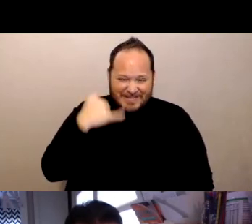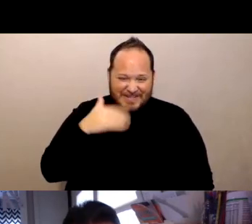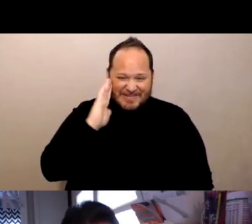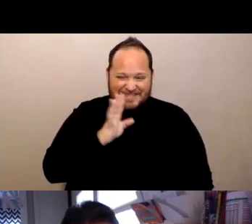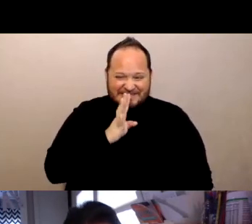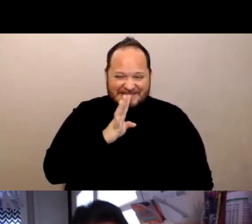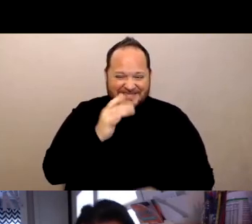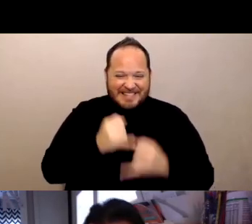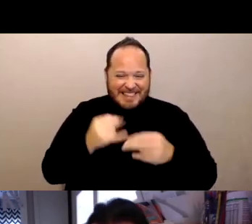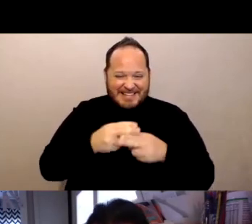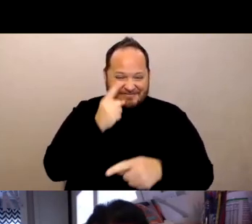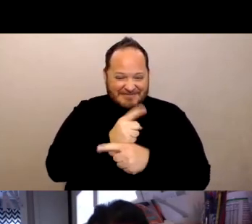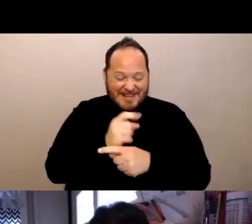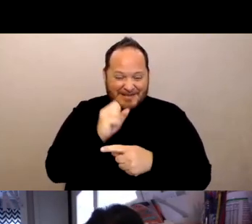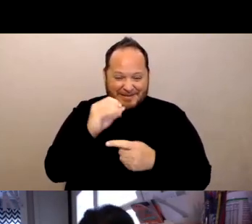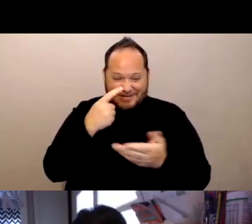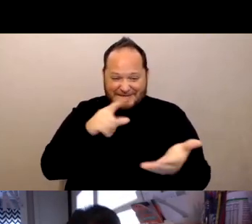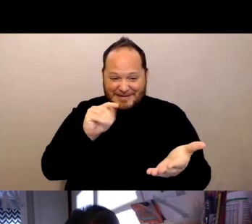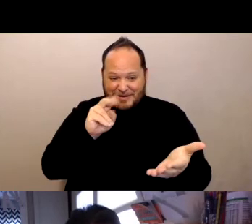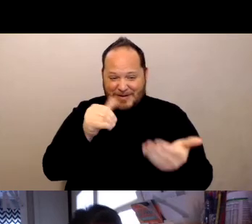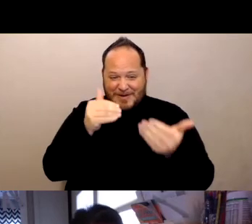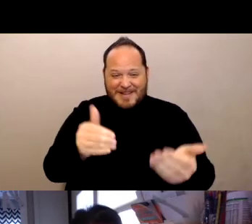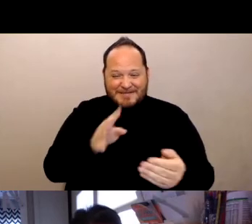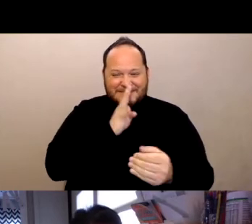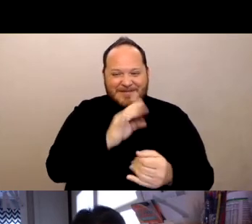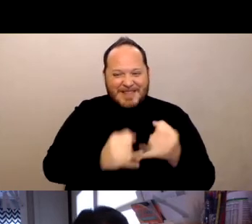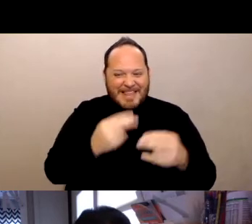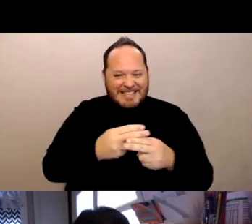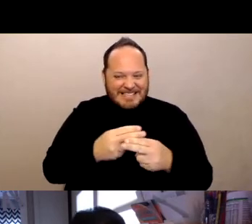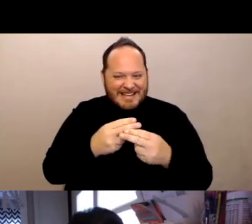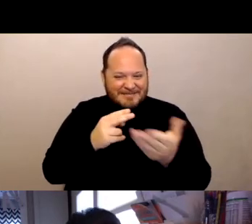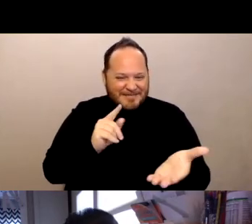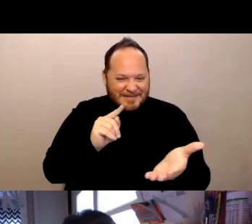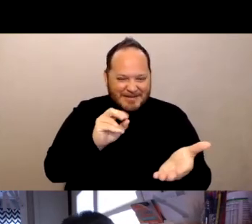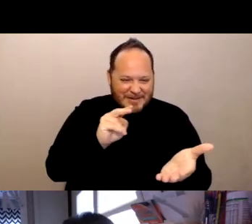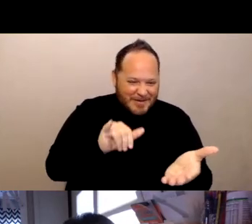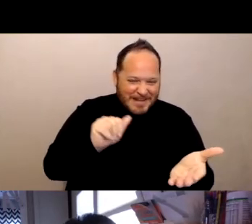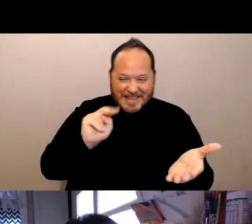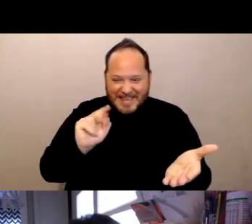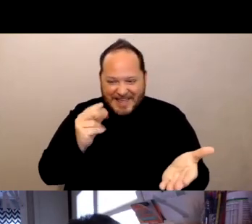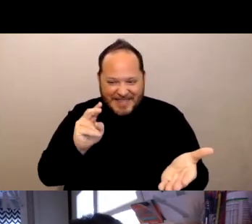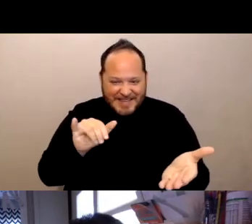So go ahead and pop in and say your last name. Tony, Anthony, Tony Chicotel